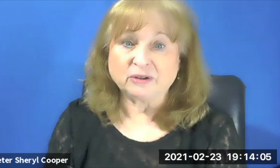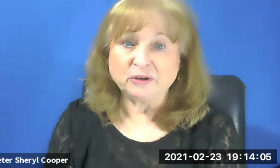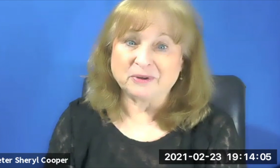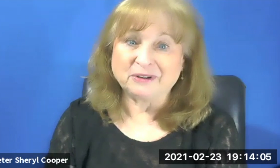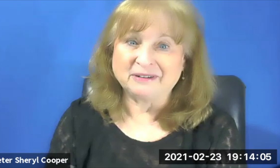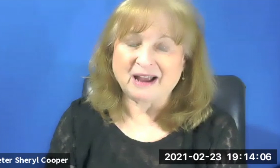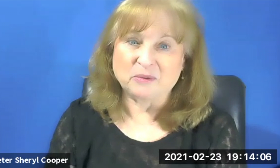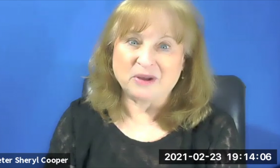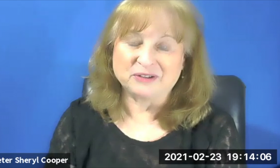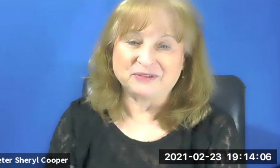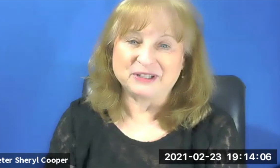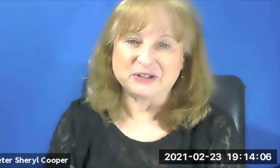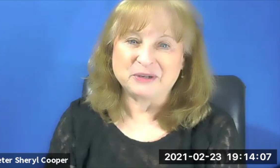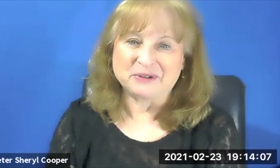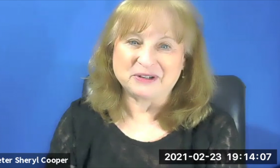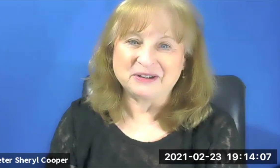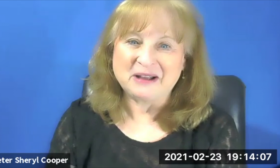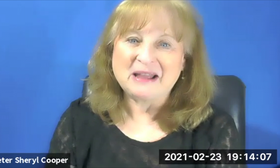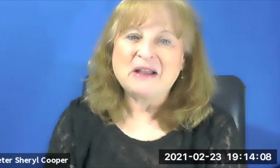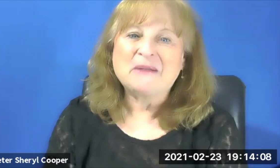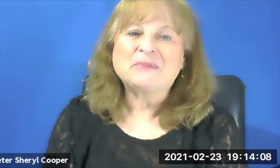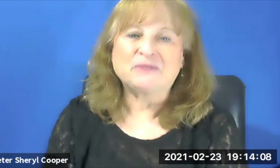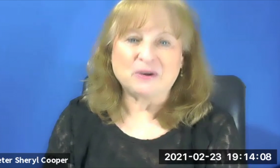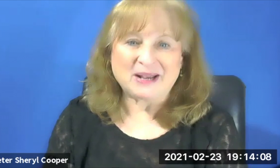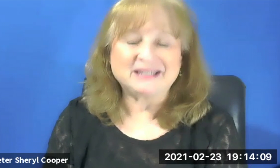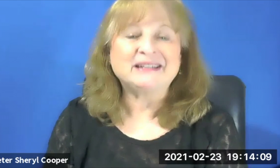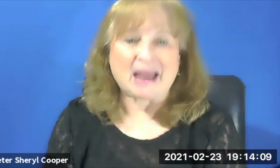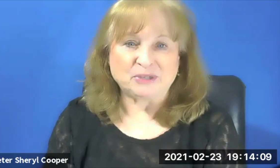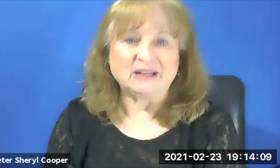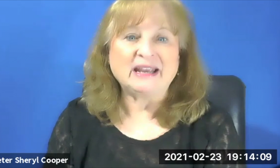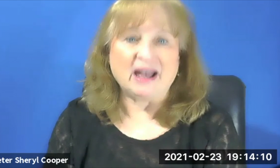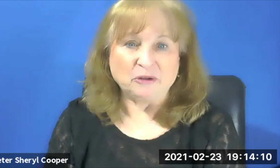Cooper, our wonderful interpreter trequested captioning help